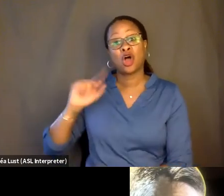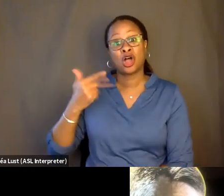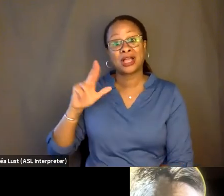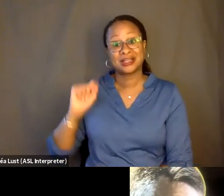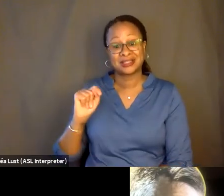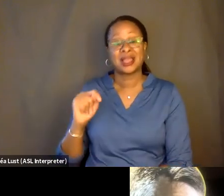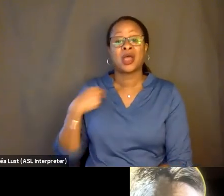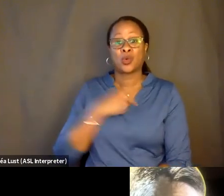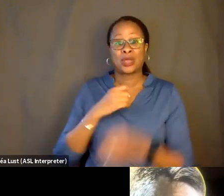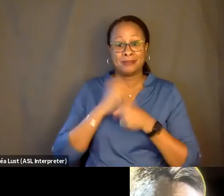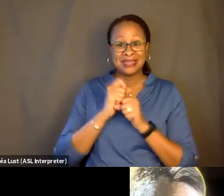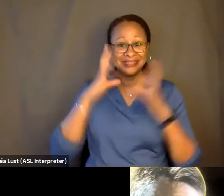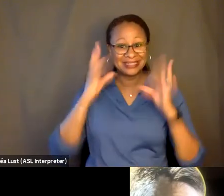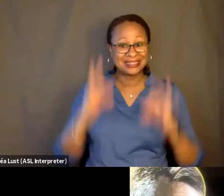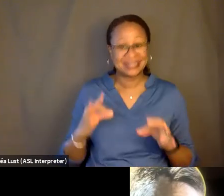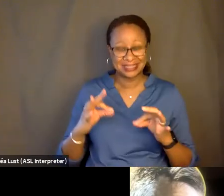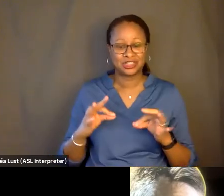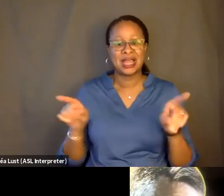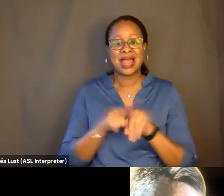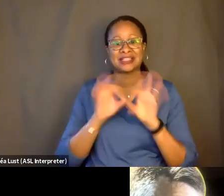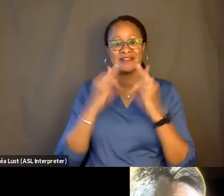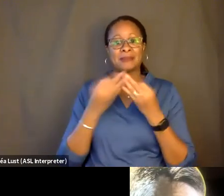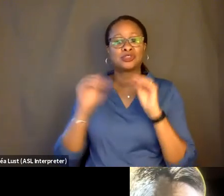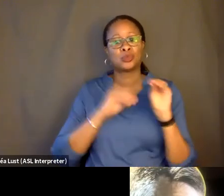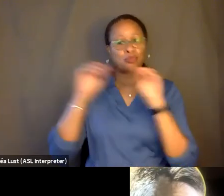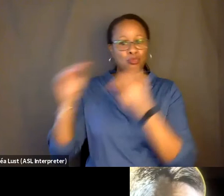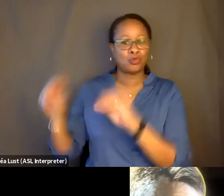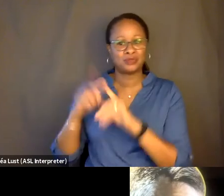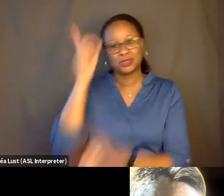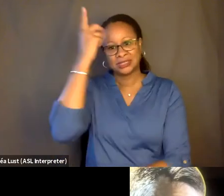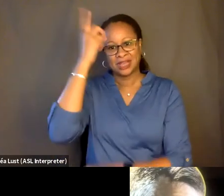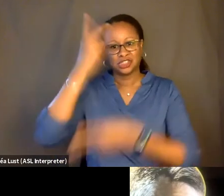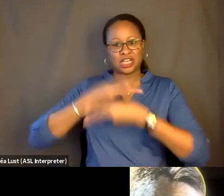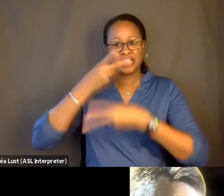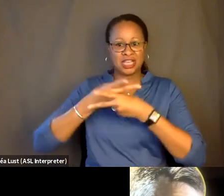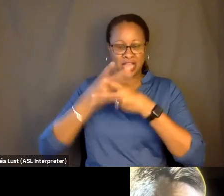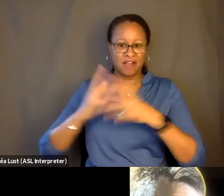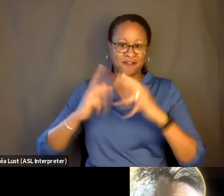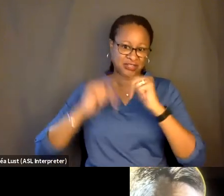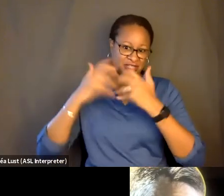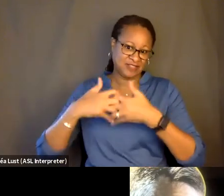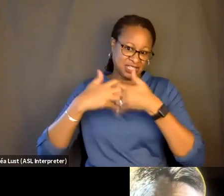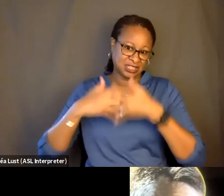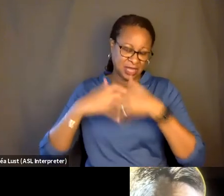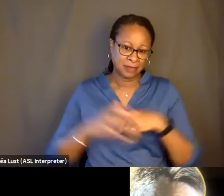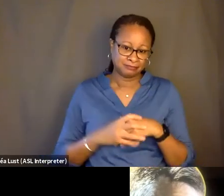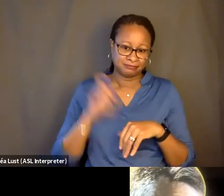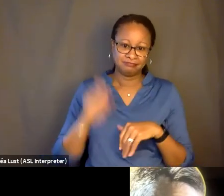to move him into a dementia care facility. And I got to tell you, like, it literally-- like,